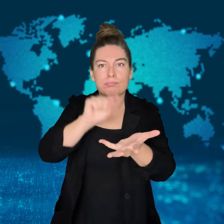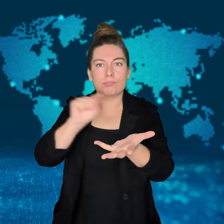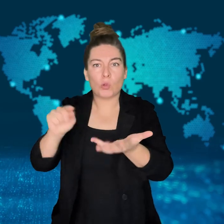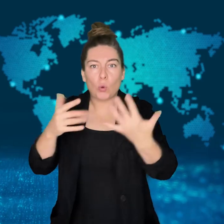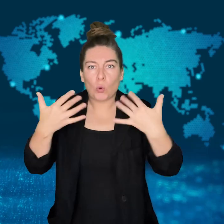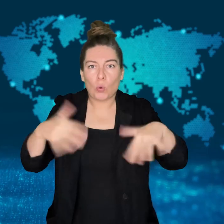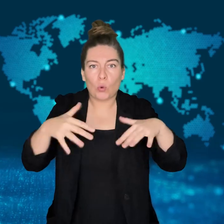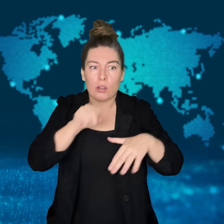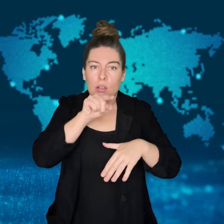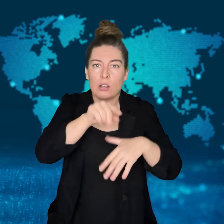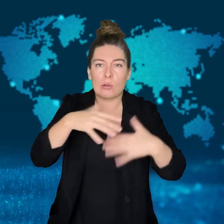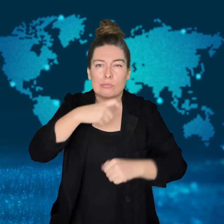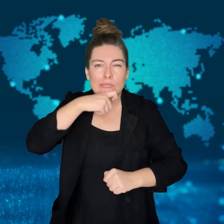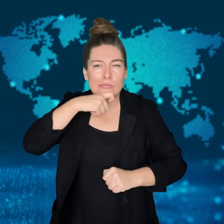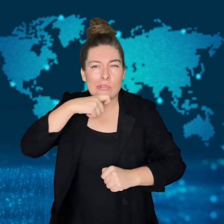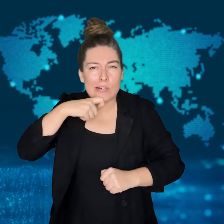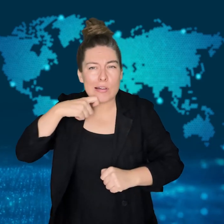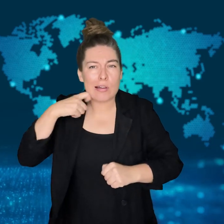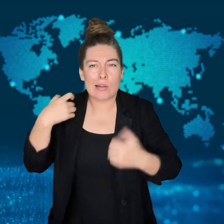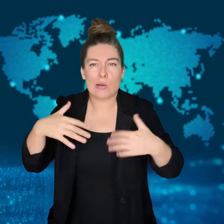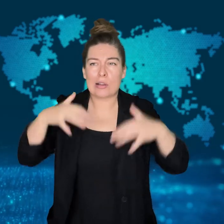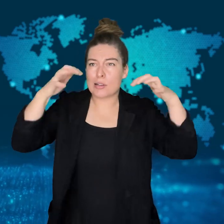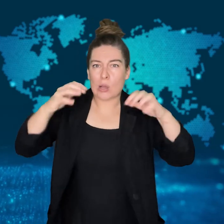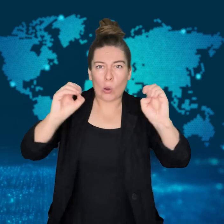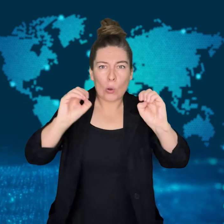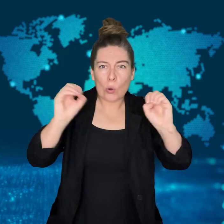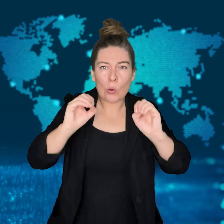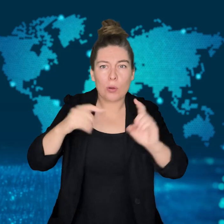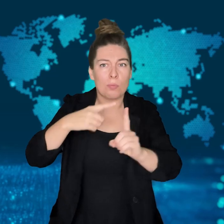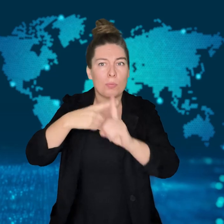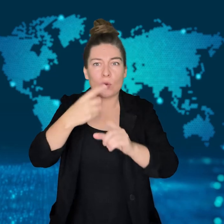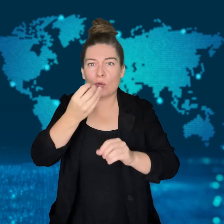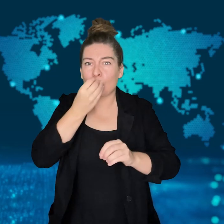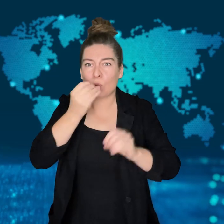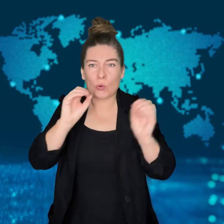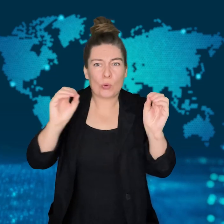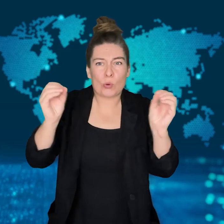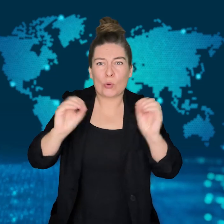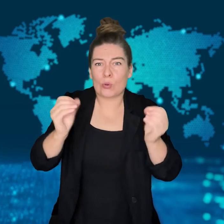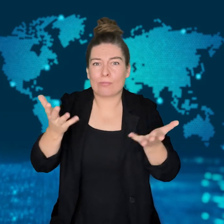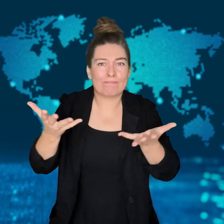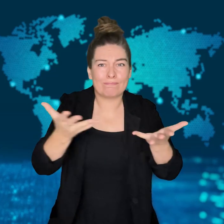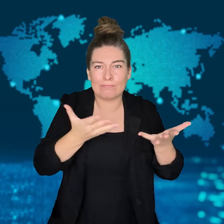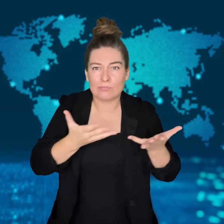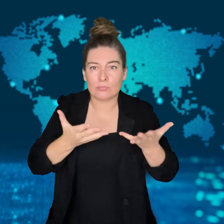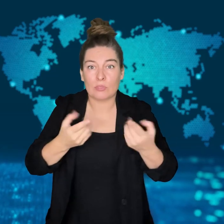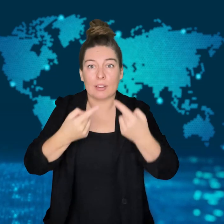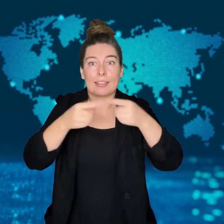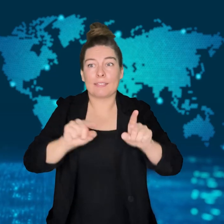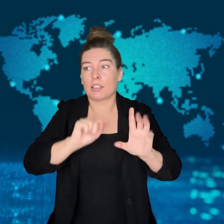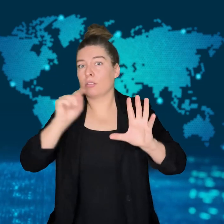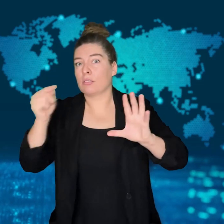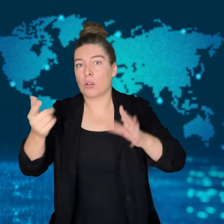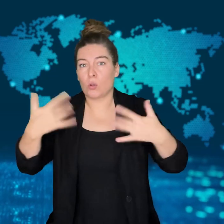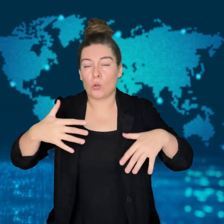El NiÃ±o is a climate pattern that originates near the equator